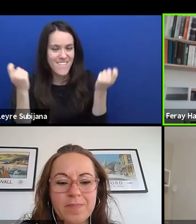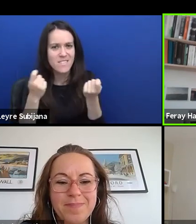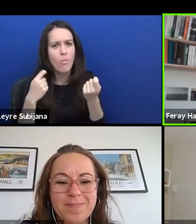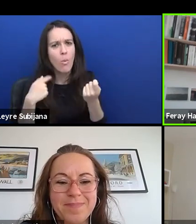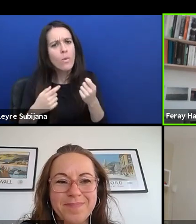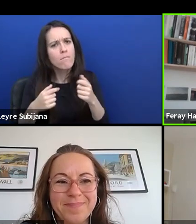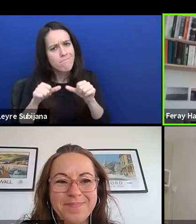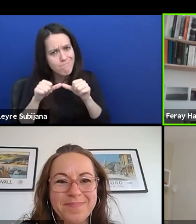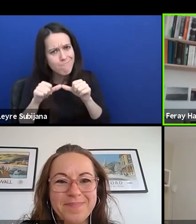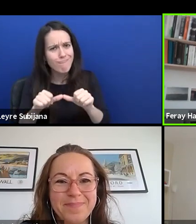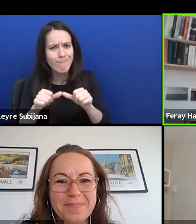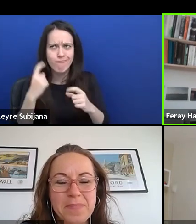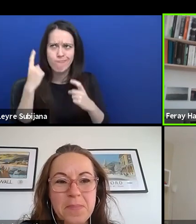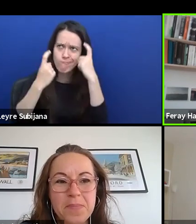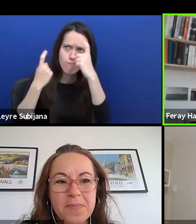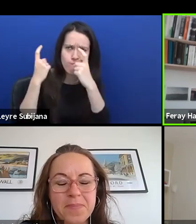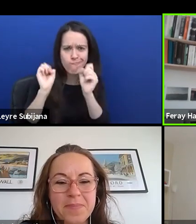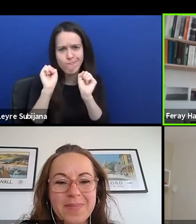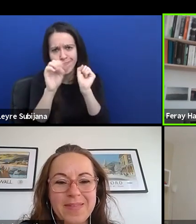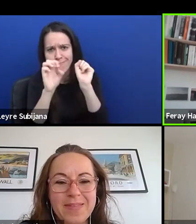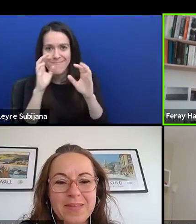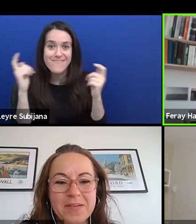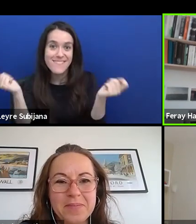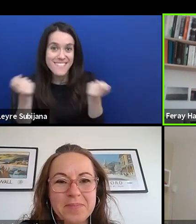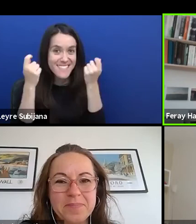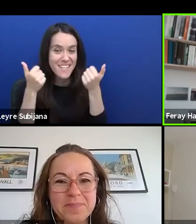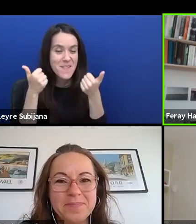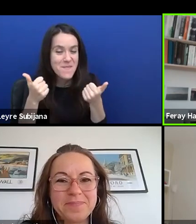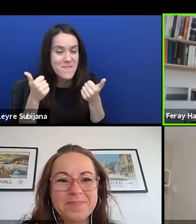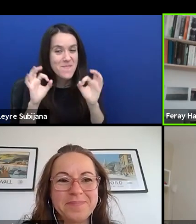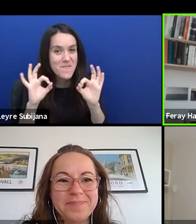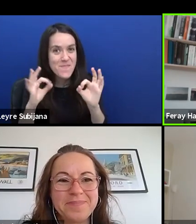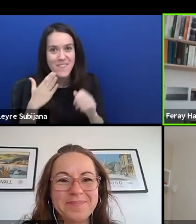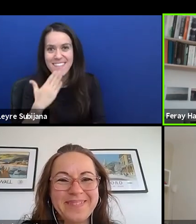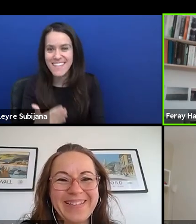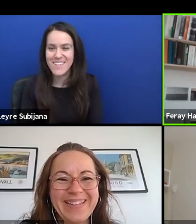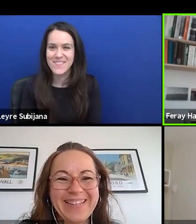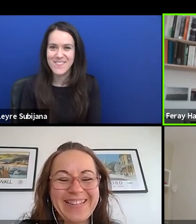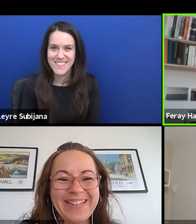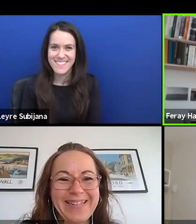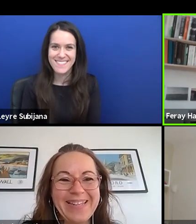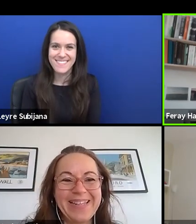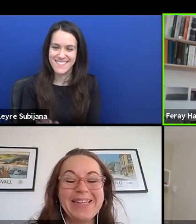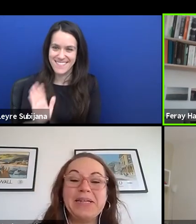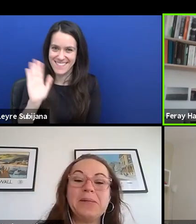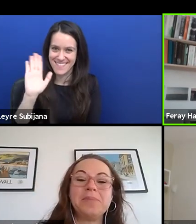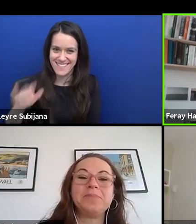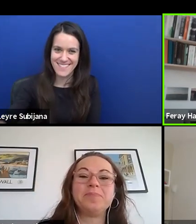and keep on celebrating theatre and arts. So have a nice day, everybody.